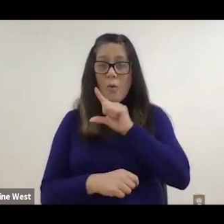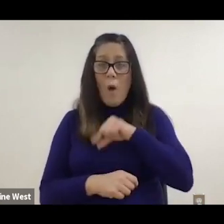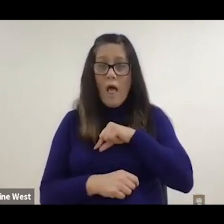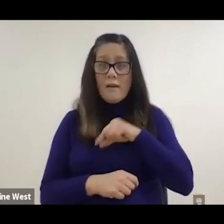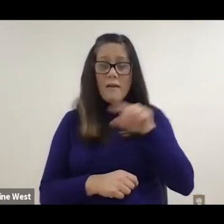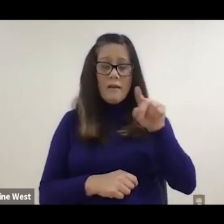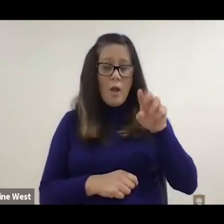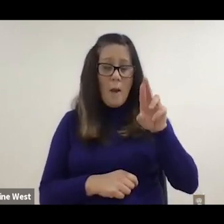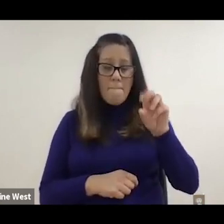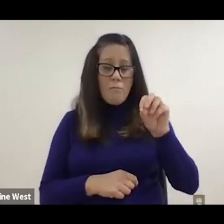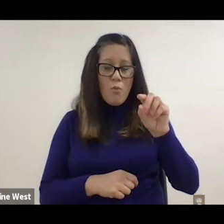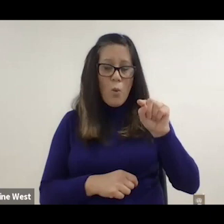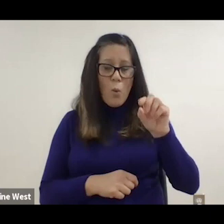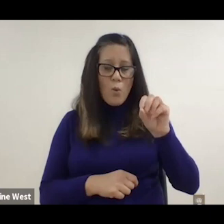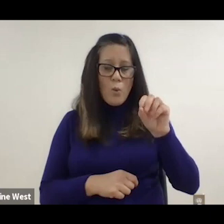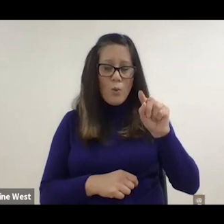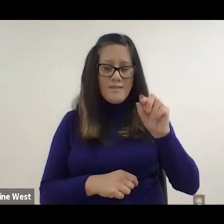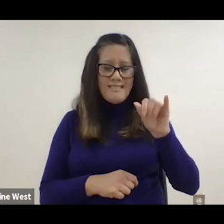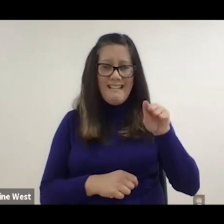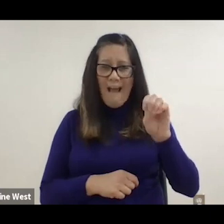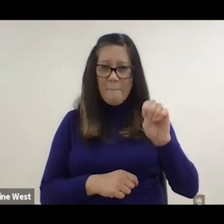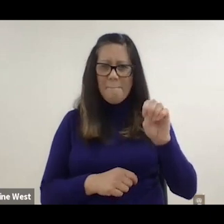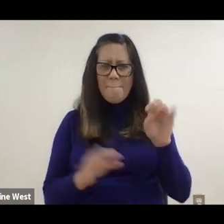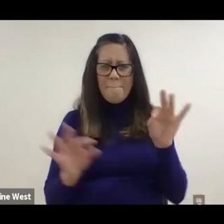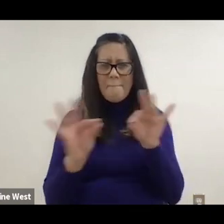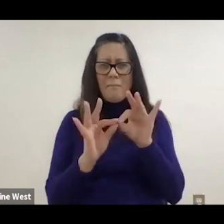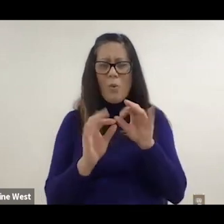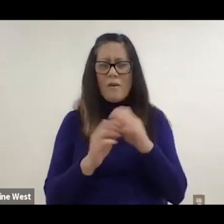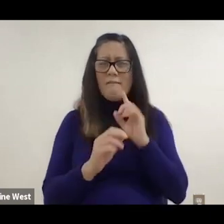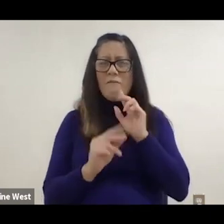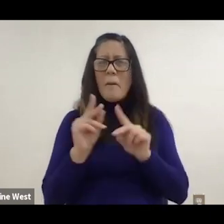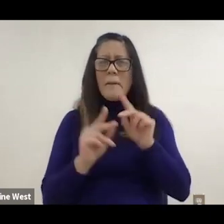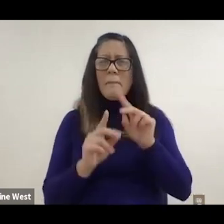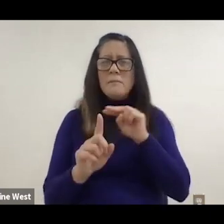makes a real difference in people's perceptions and their willingness